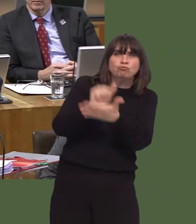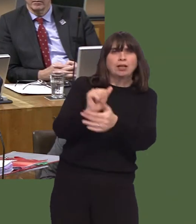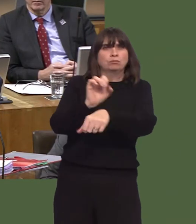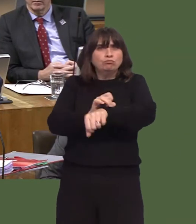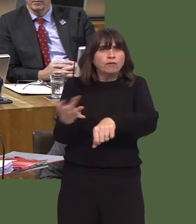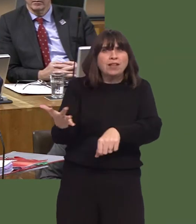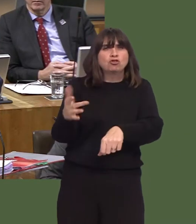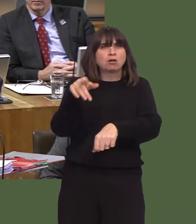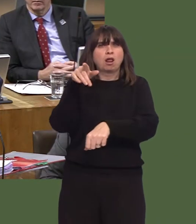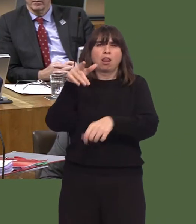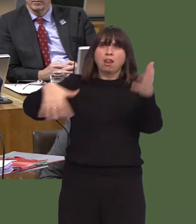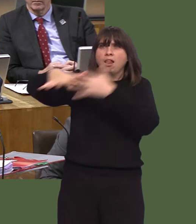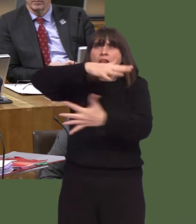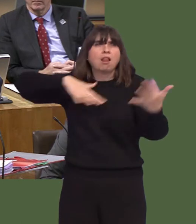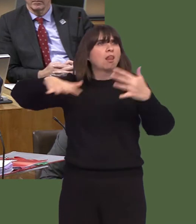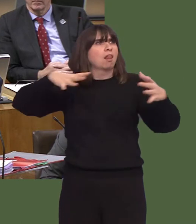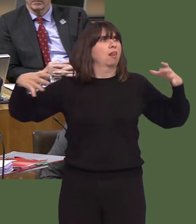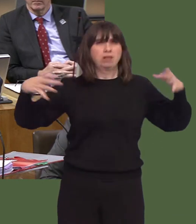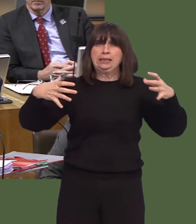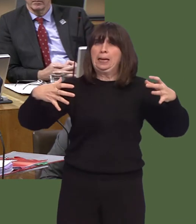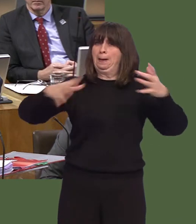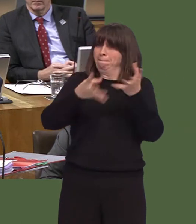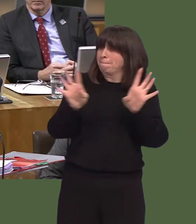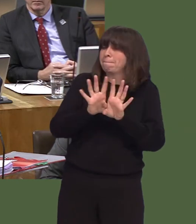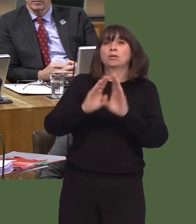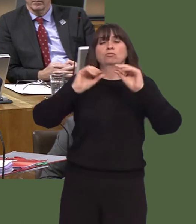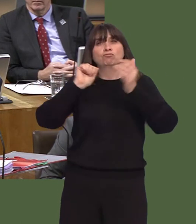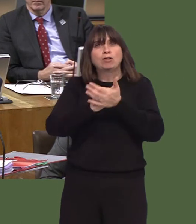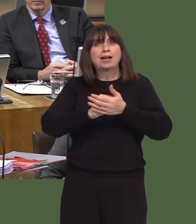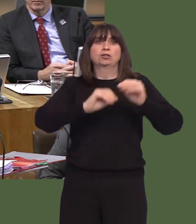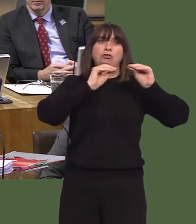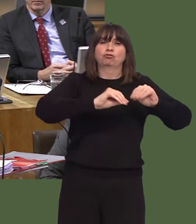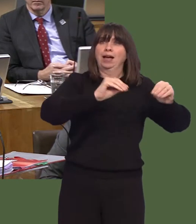atmosphere is in place to retain doctors and to attract them in the first place.